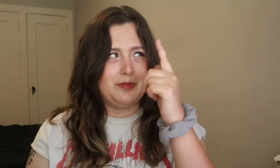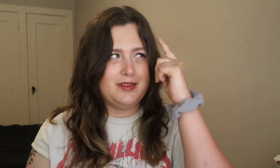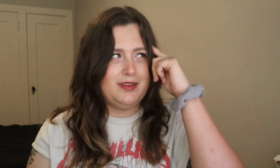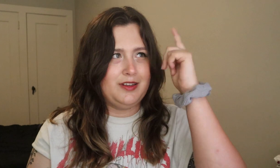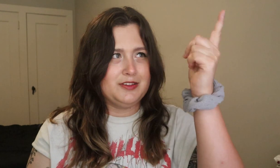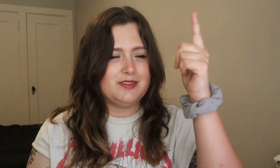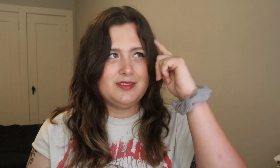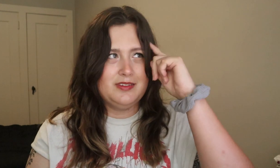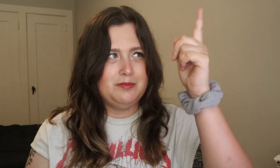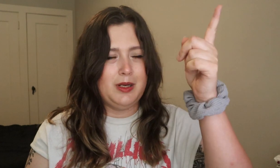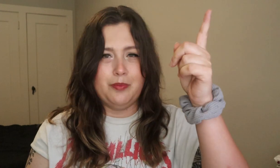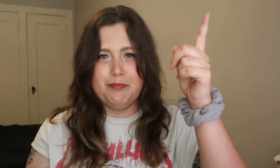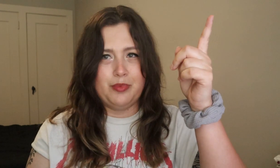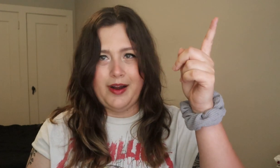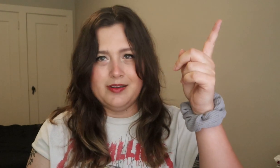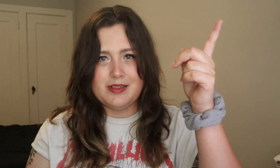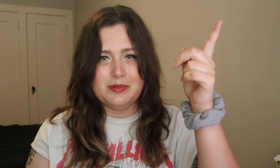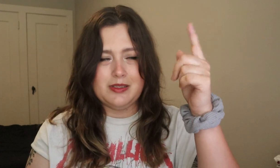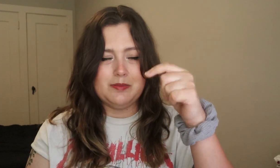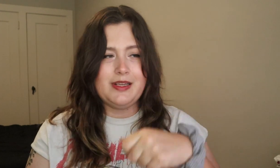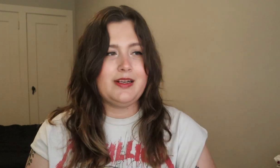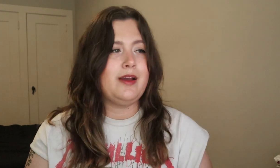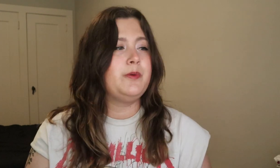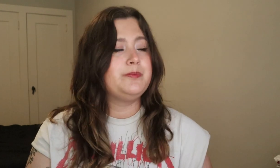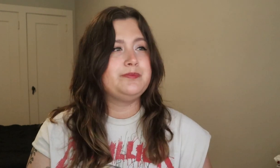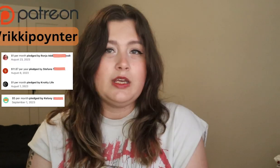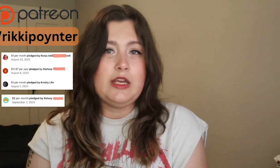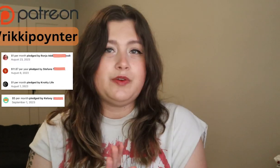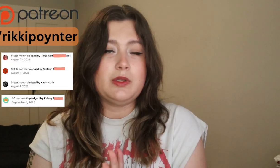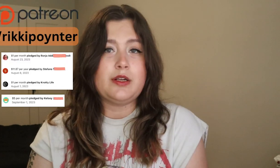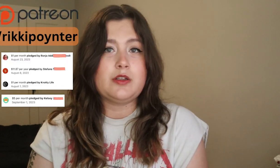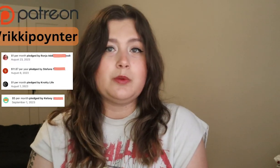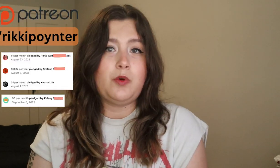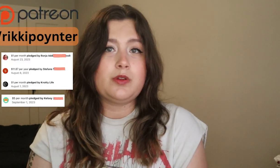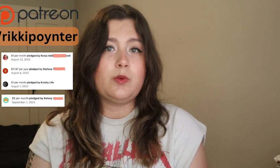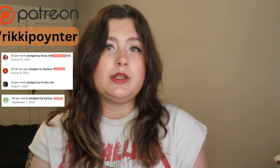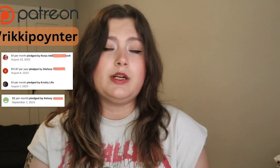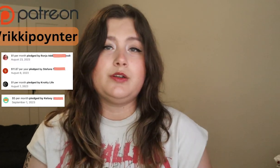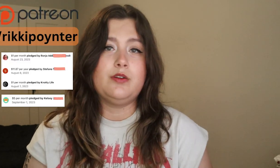but I just, my brain's completely blank. If you would like to support the work that I do,